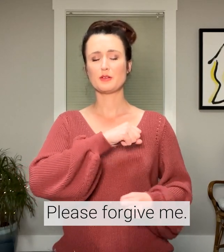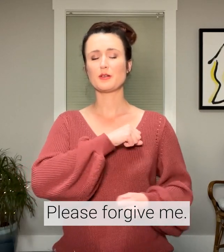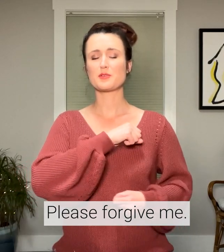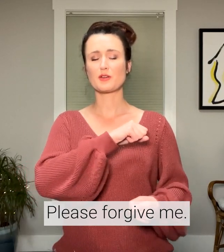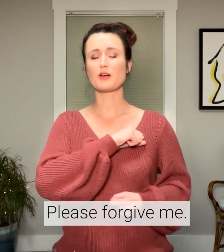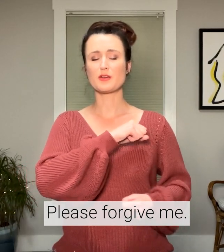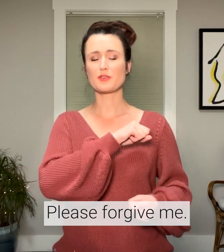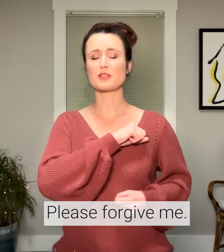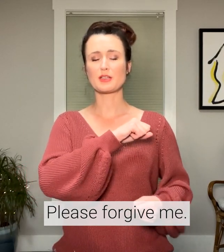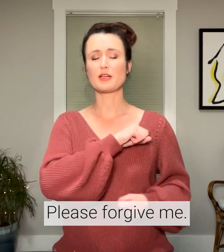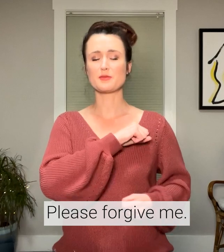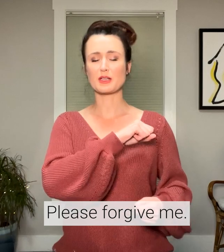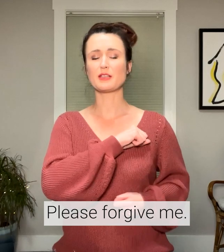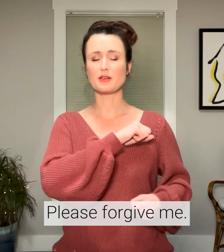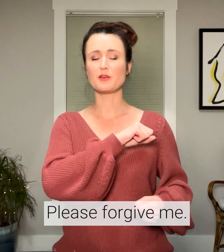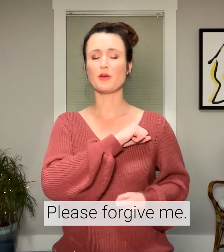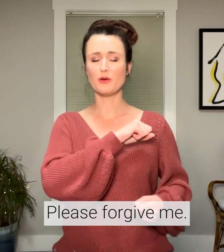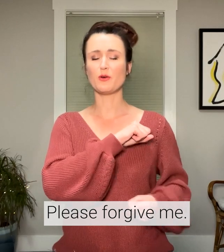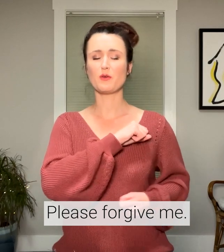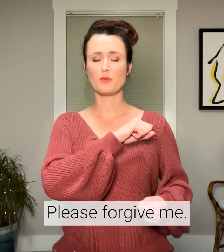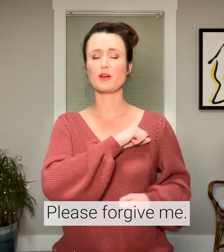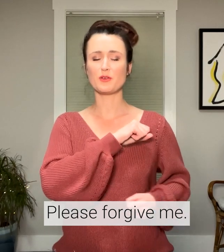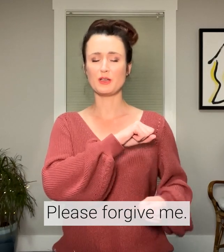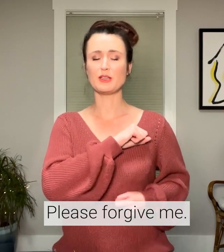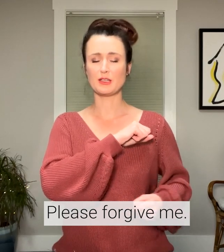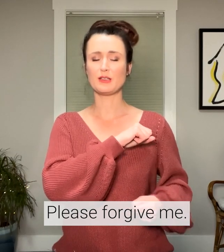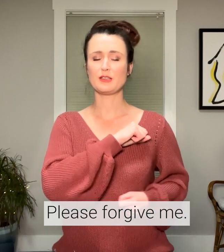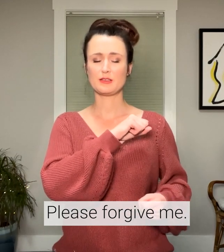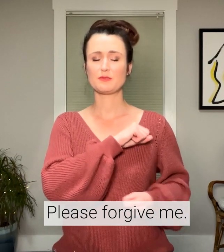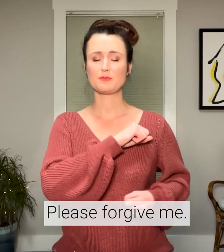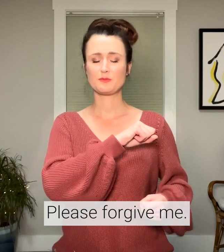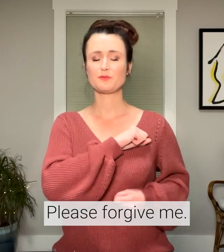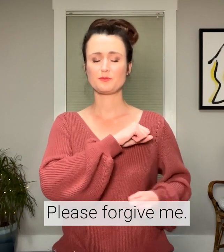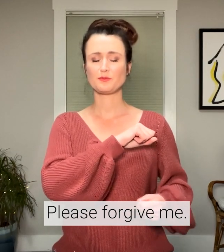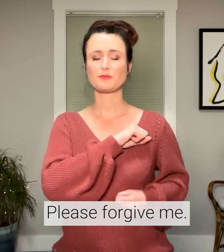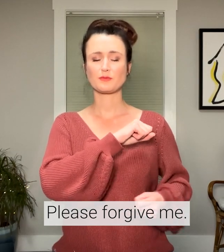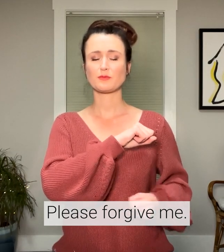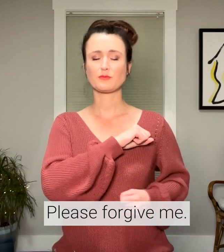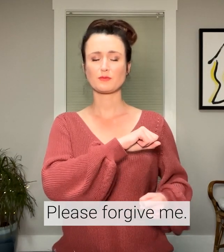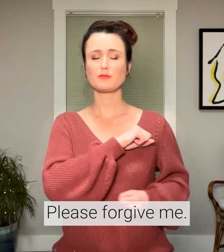I'm sorry for the times. I didn't know what you needed.